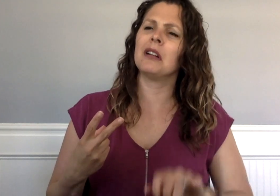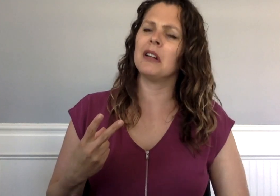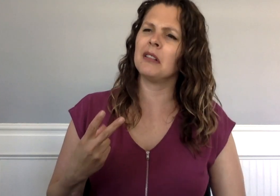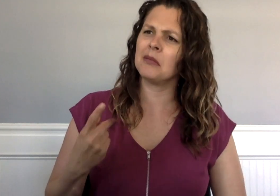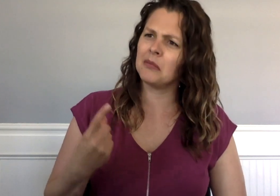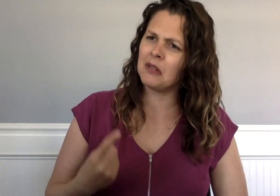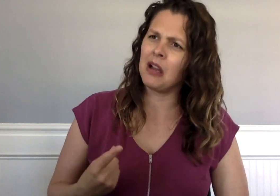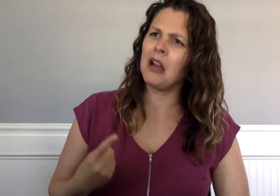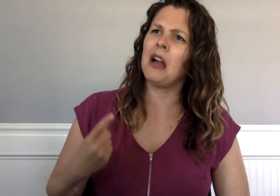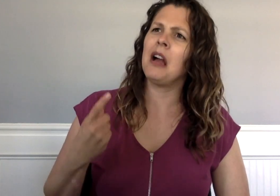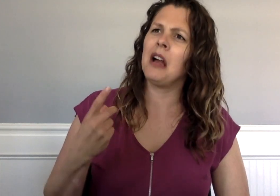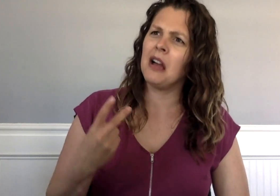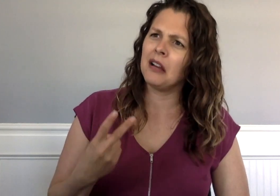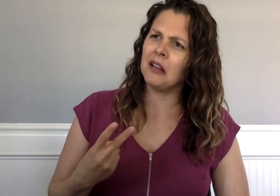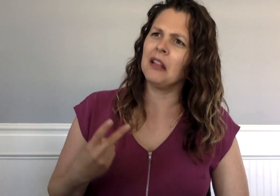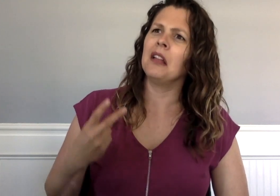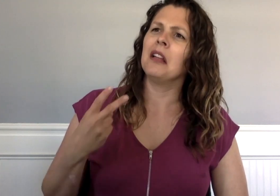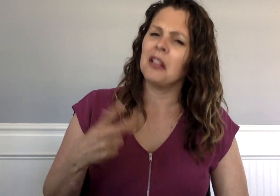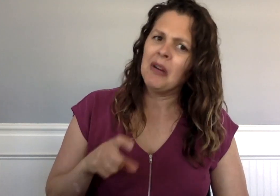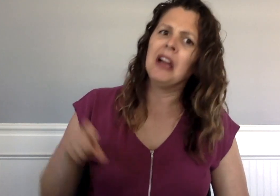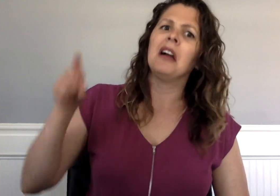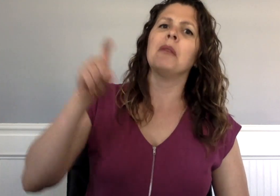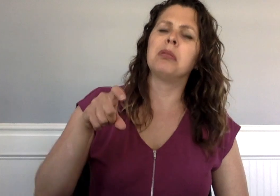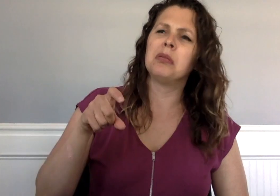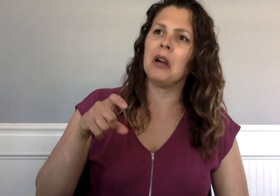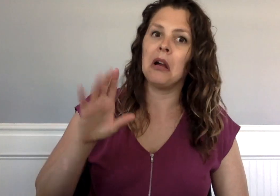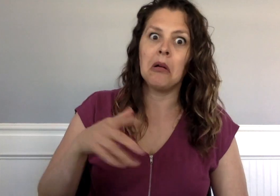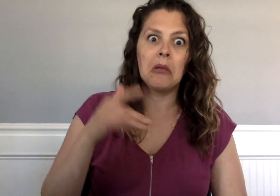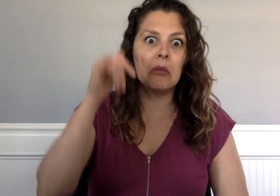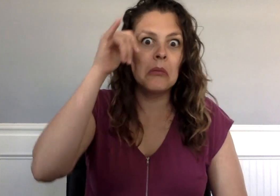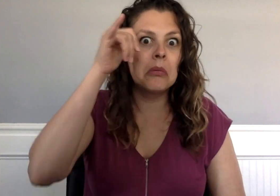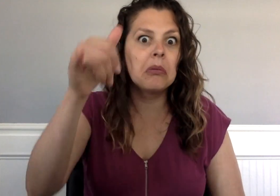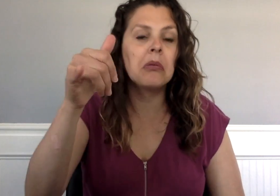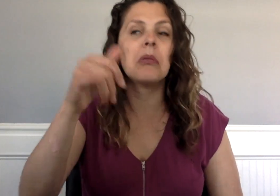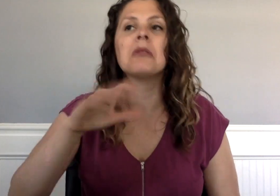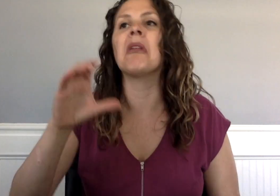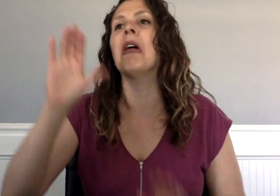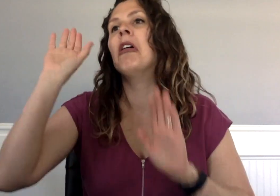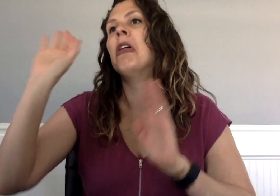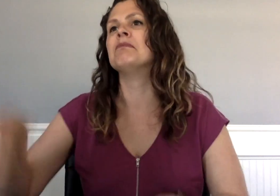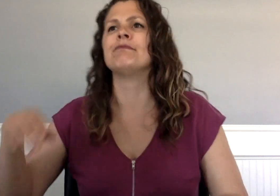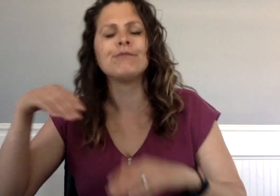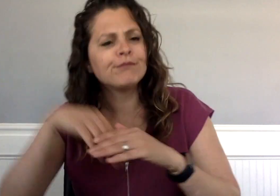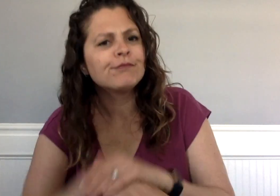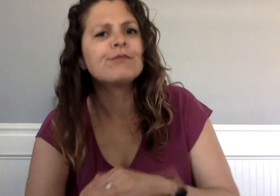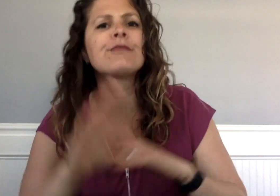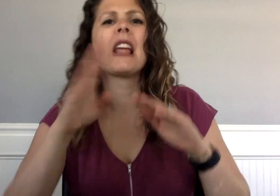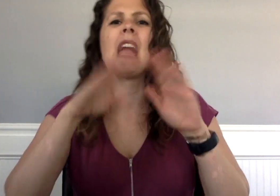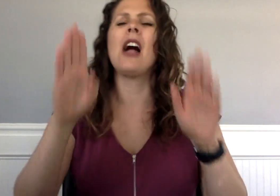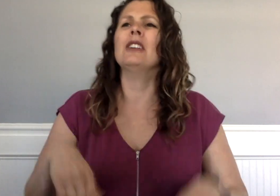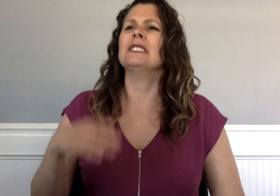Then Herman placed a foot on the second rung. Then, one, two, three, he pulled himself up very slowly. Charlie went inside.